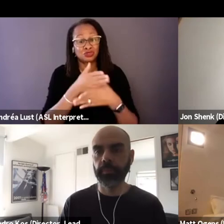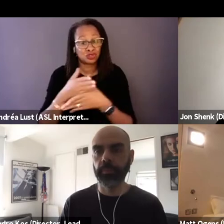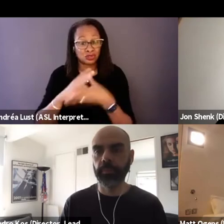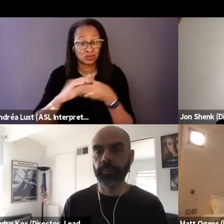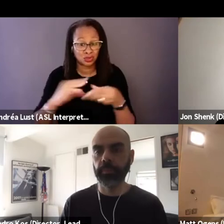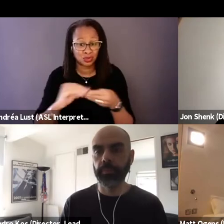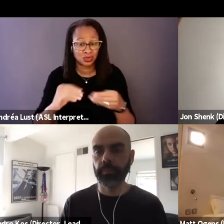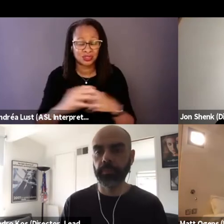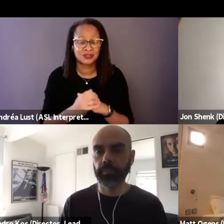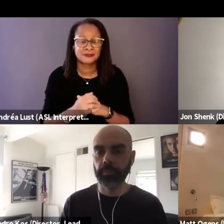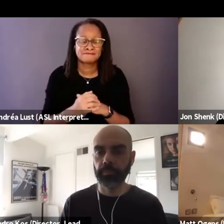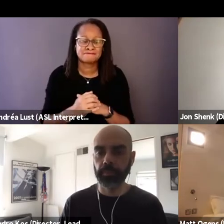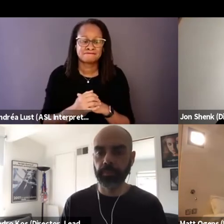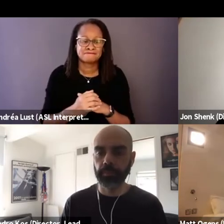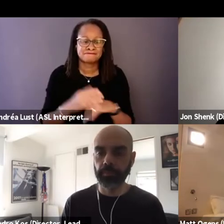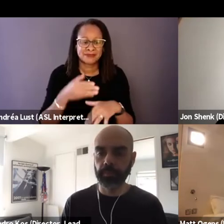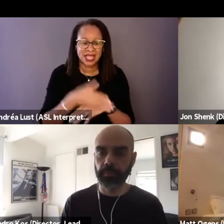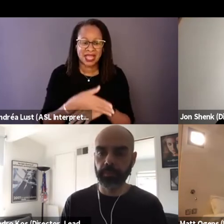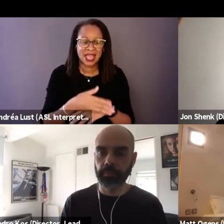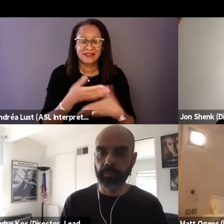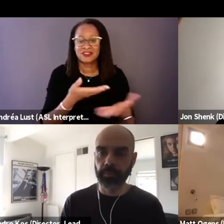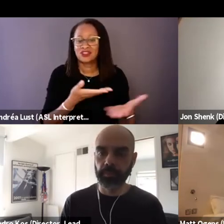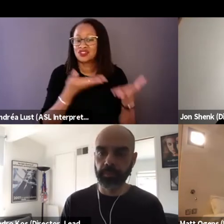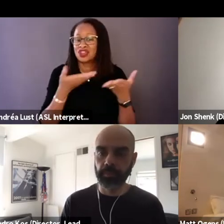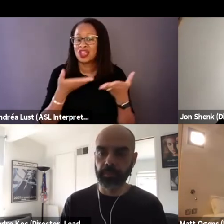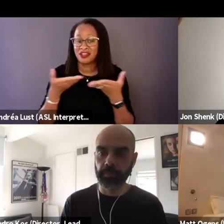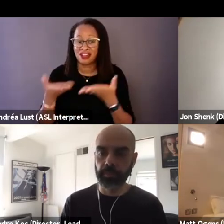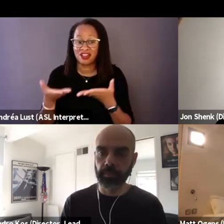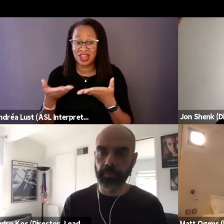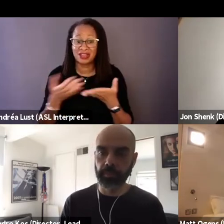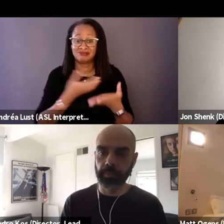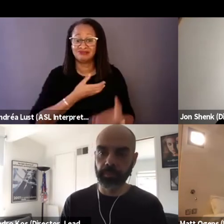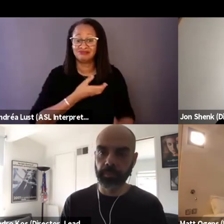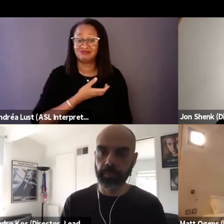after carrying this baggage on them for so many years,